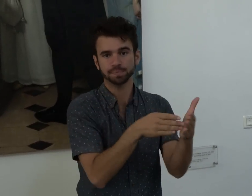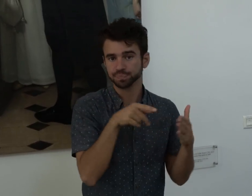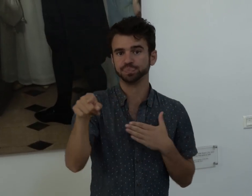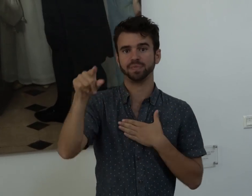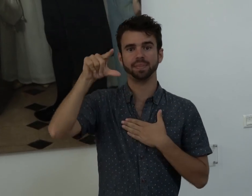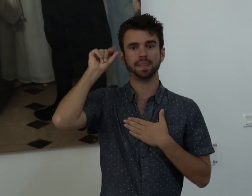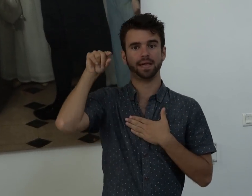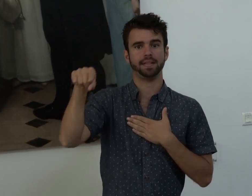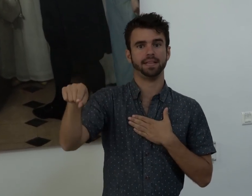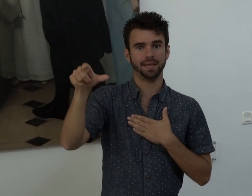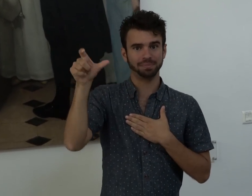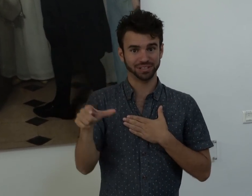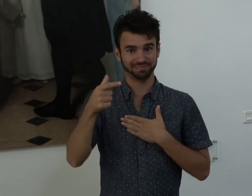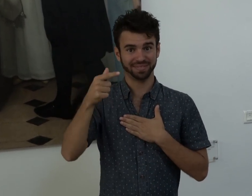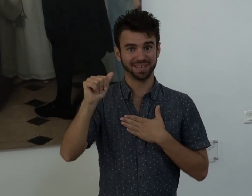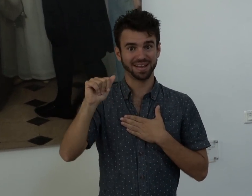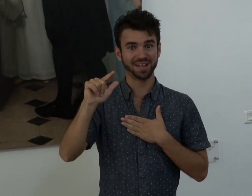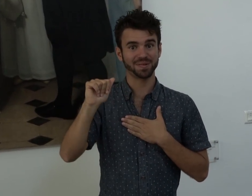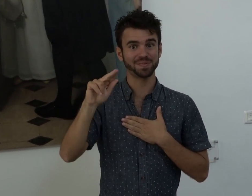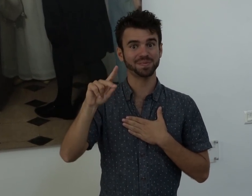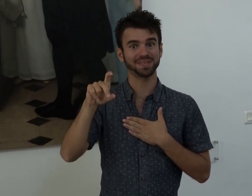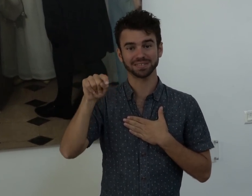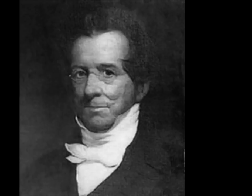Mason was neighbors with Thomas Hopkins Gallaudet